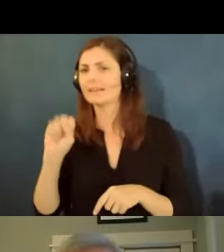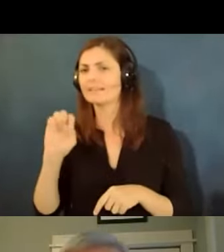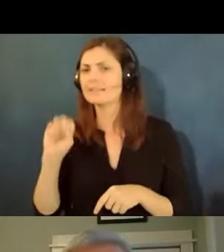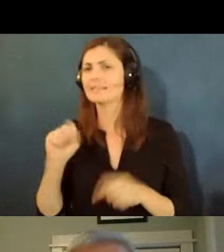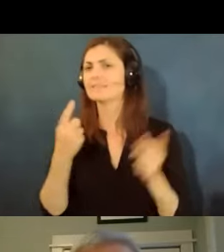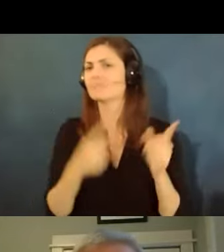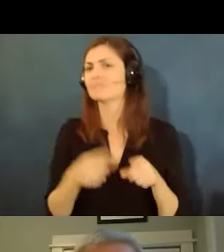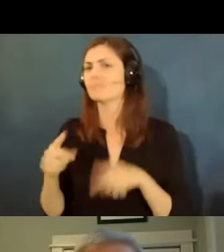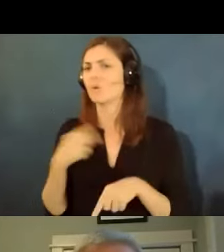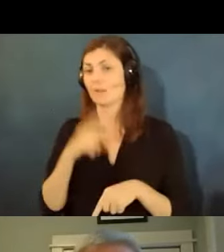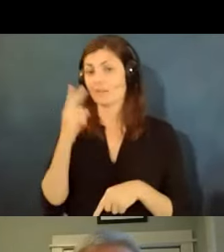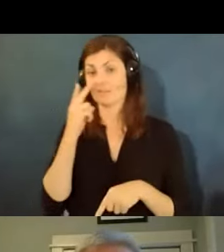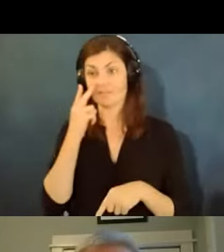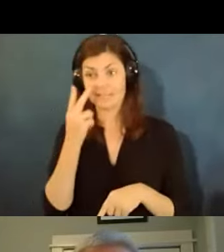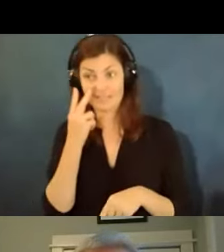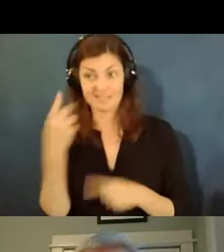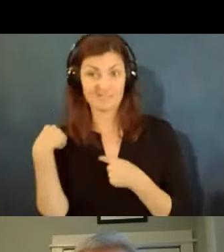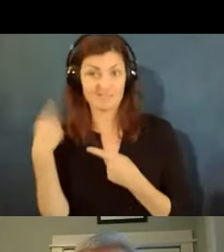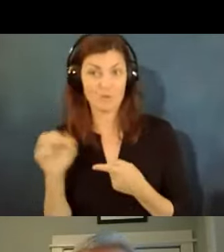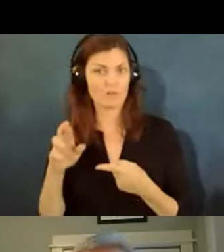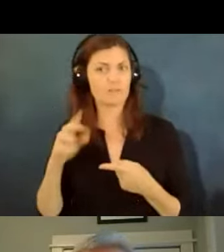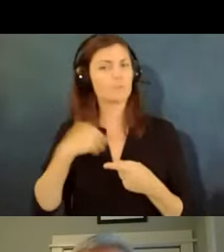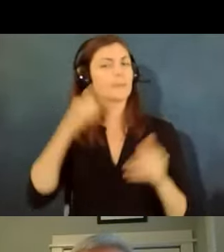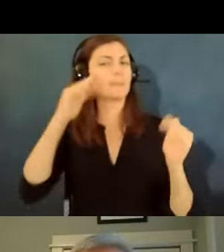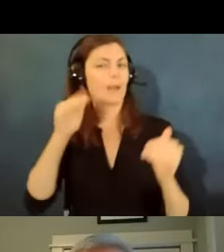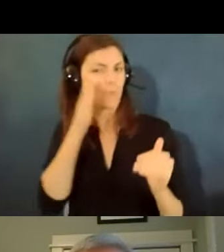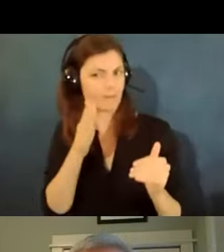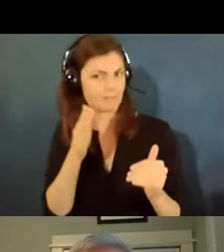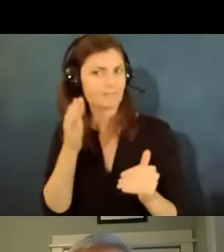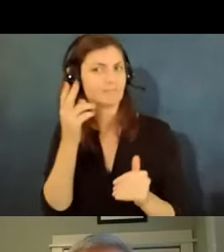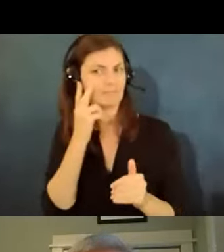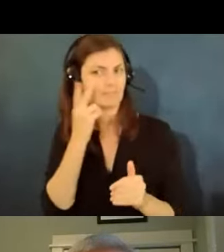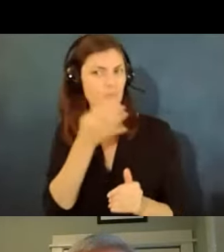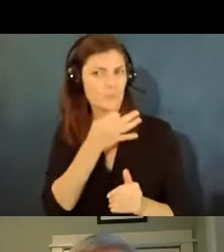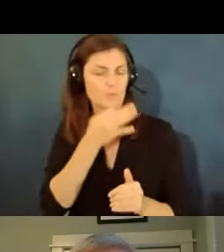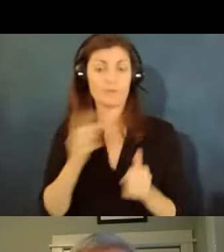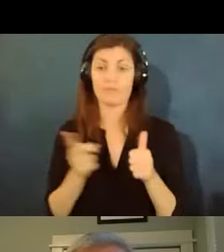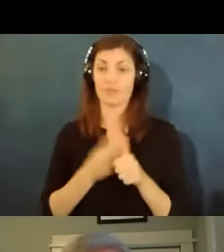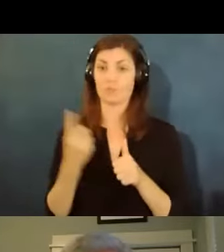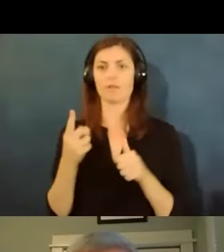other parts of the country and the first one the most common situation that we are seeing and that